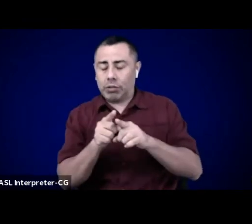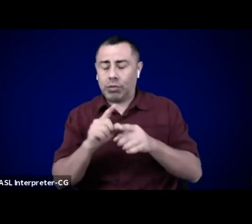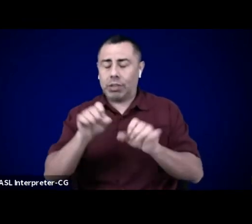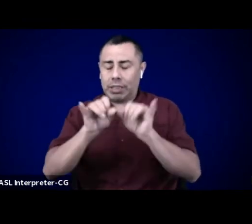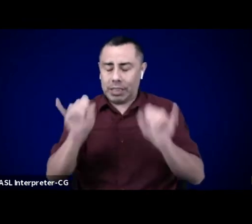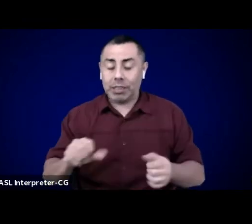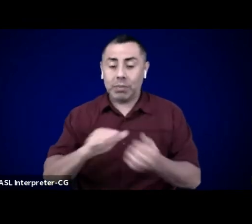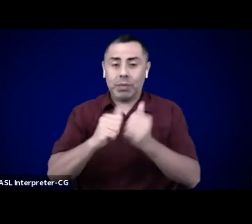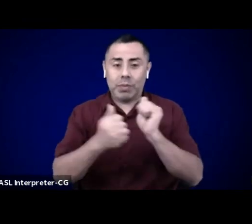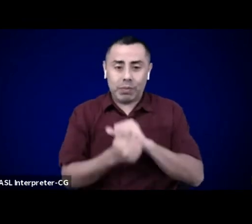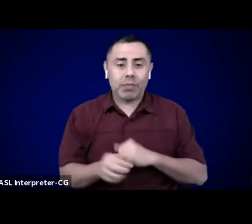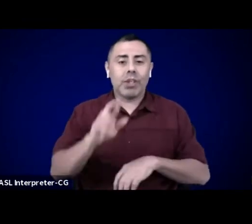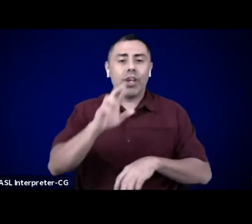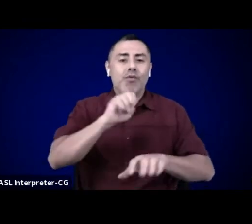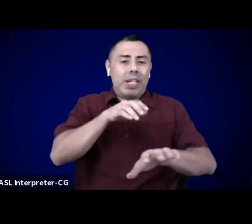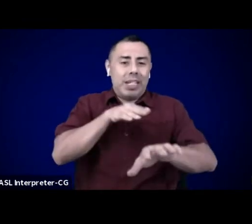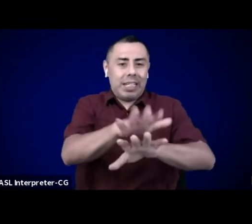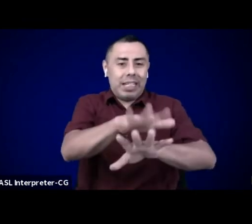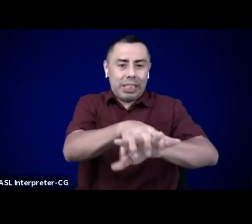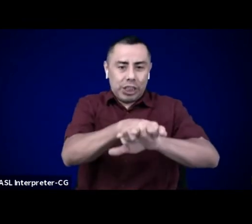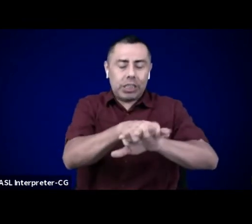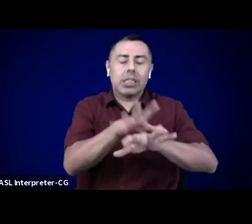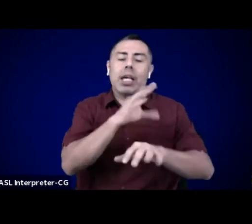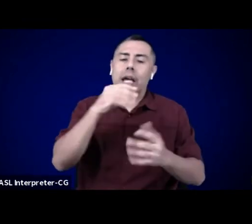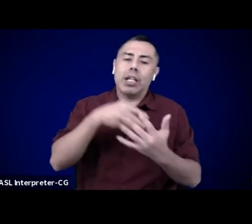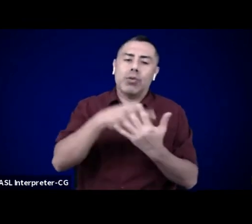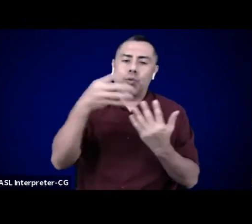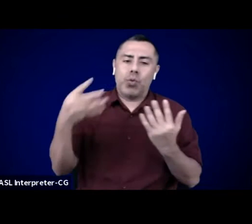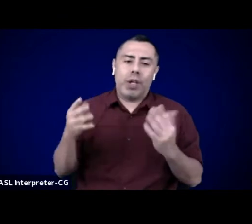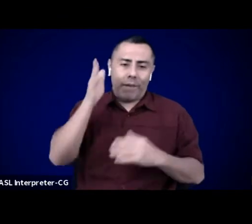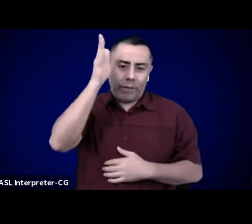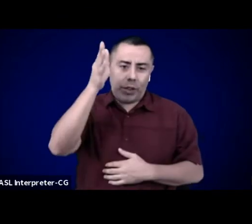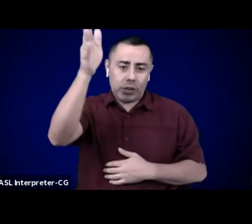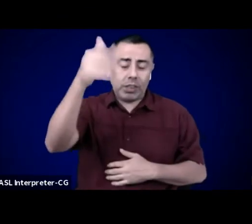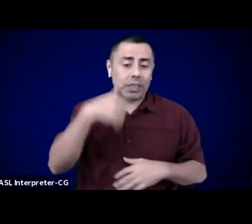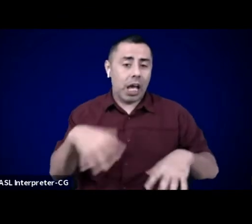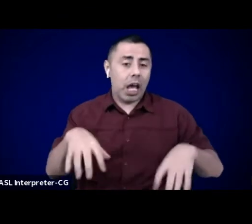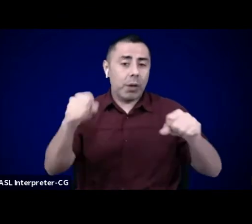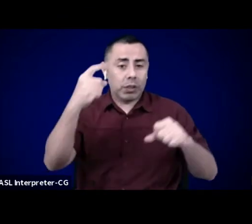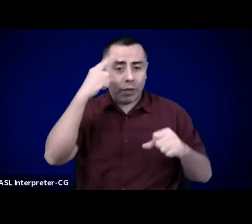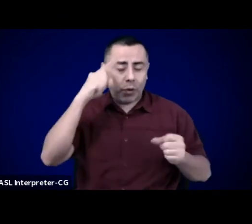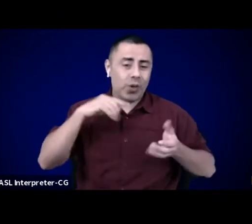I'm your host for Study-into-Action. Welcome to the fourth? Fifth?